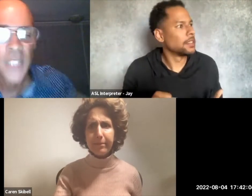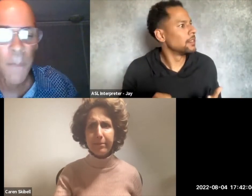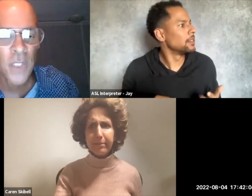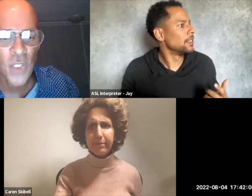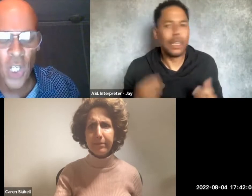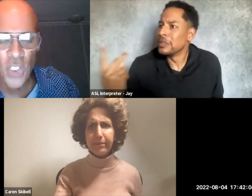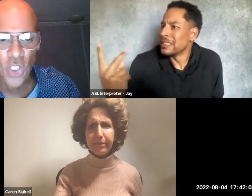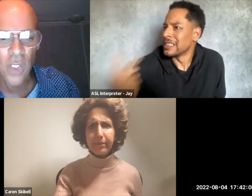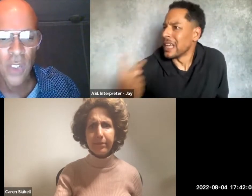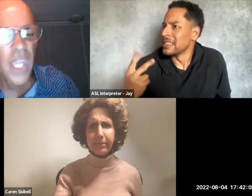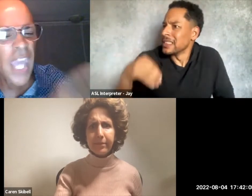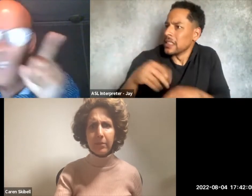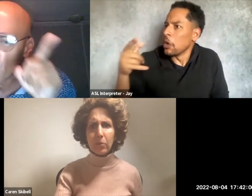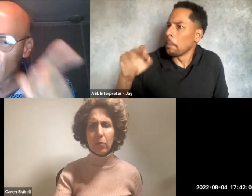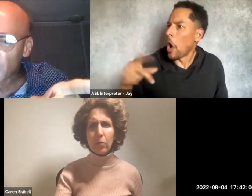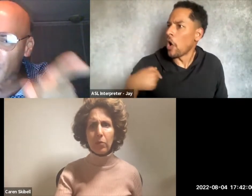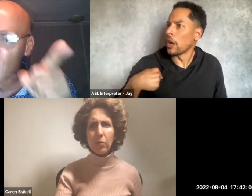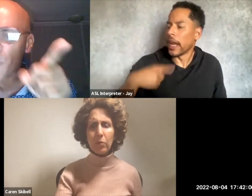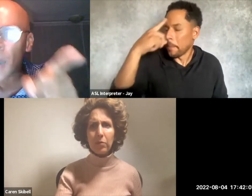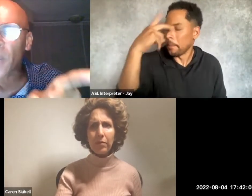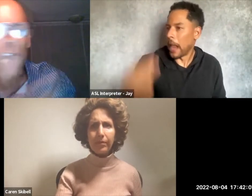Simple exhaustion. And if you're thinking about spouting off